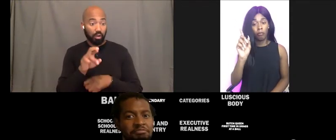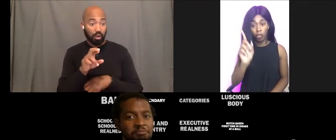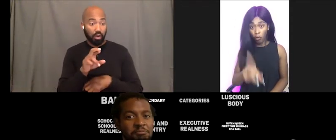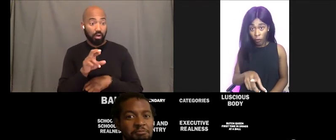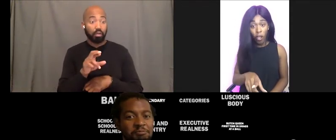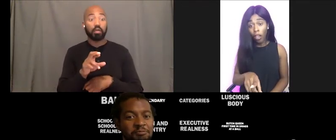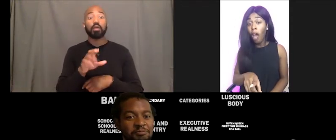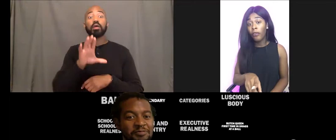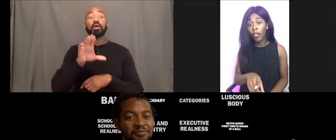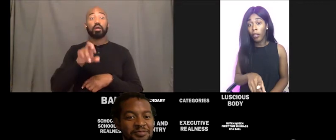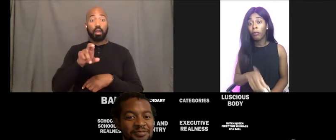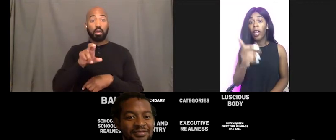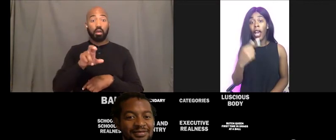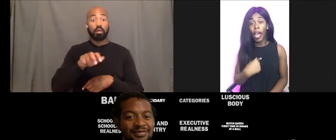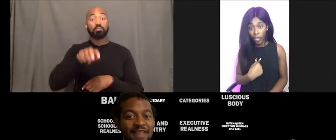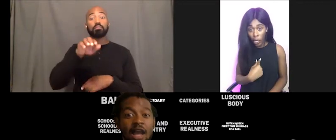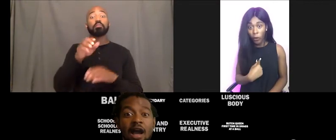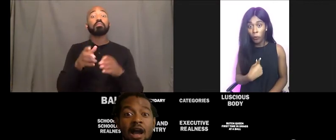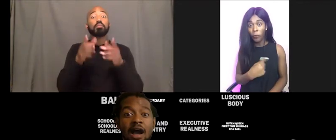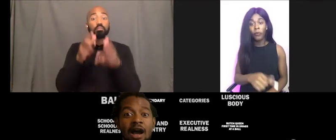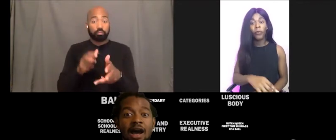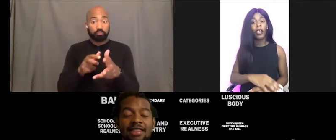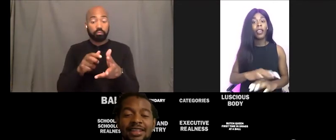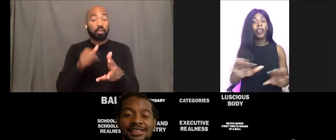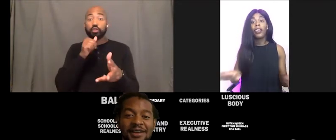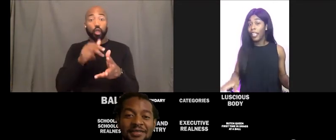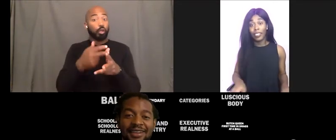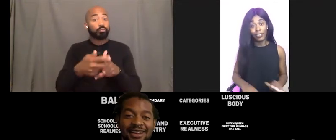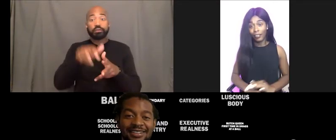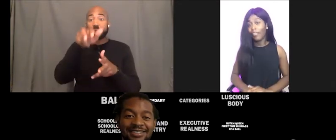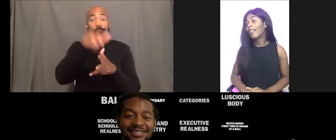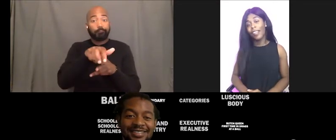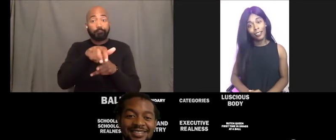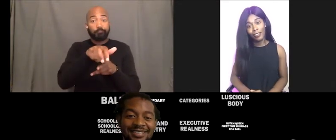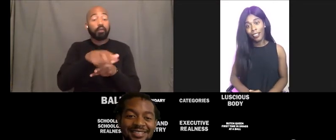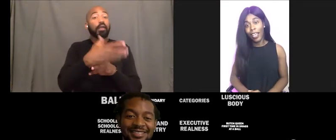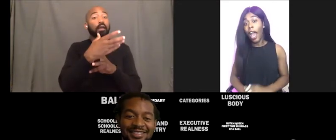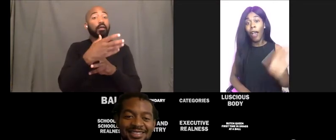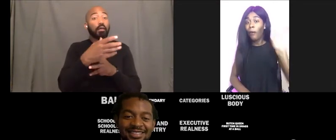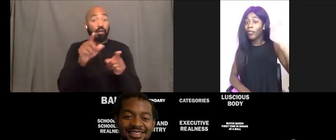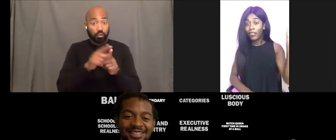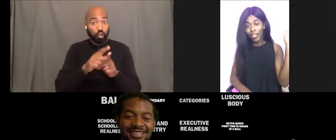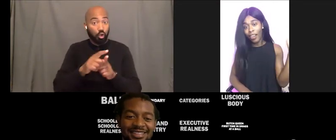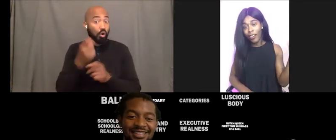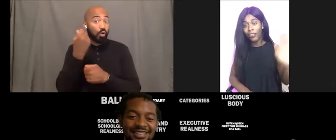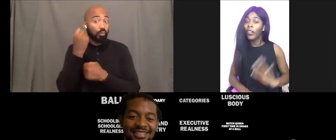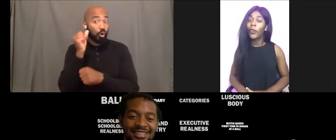You can fall off of them. I know. That's terrible Yes, yes. I was not hurt though